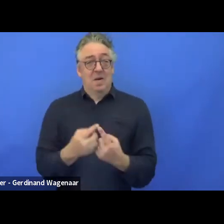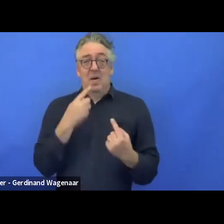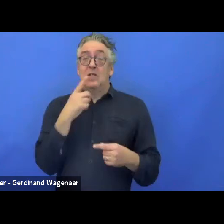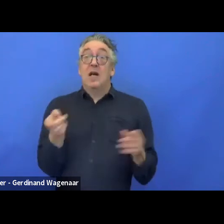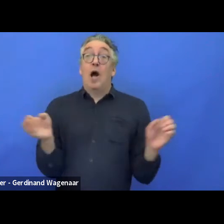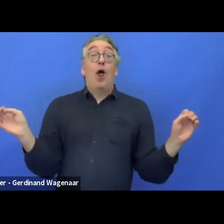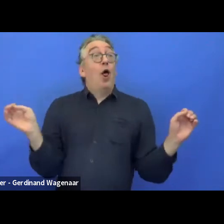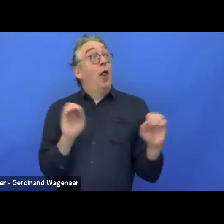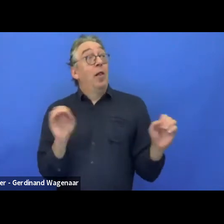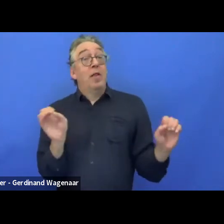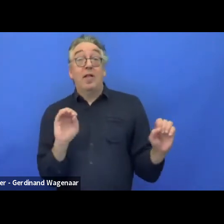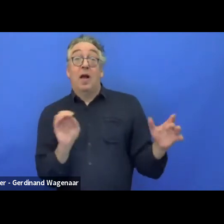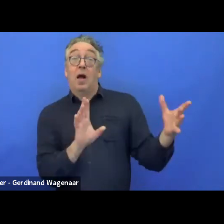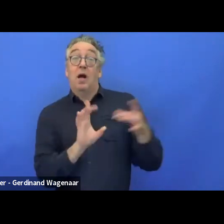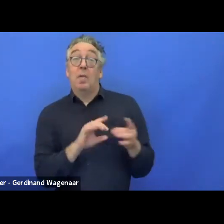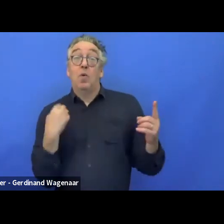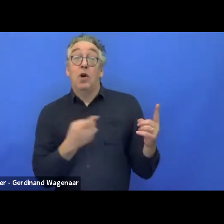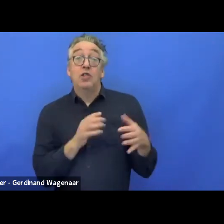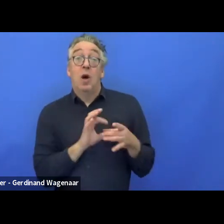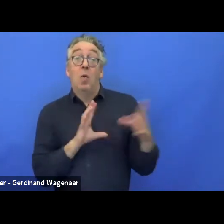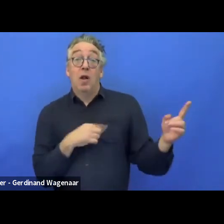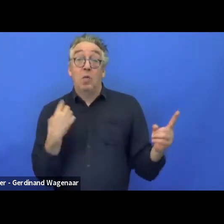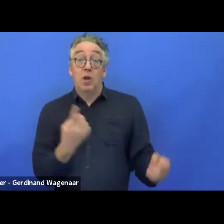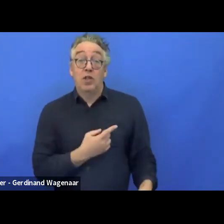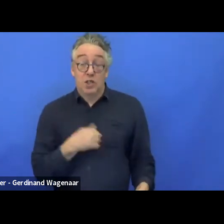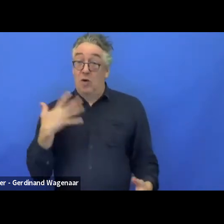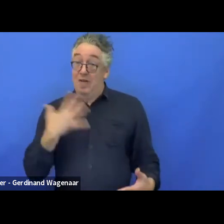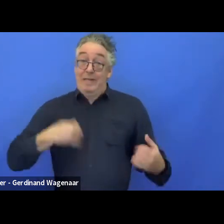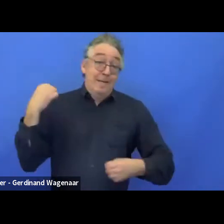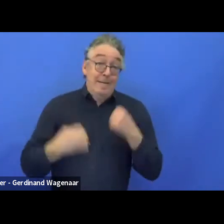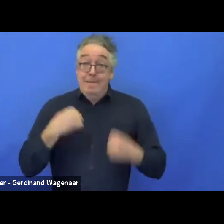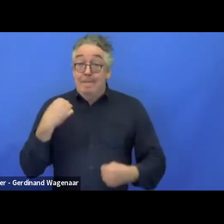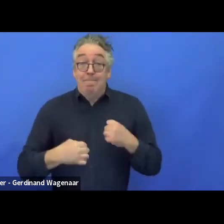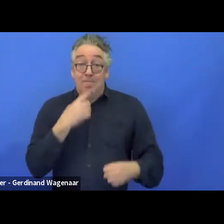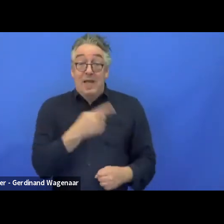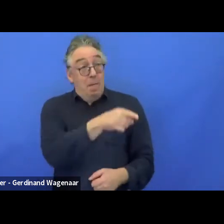So if we insist they have to take us into consideration